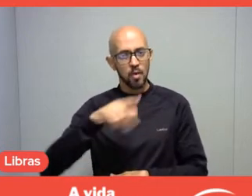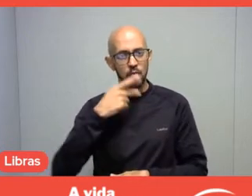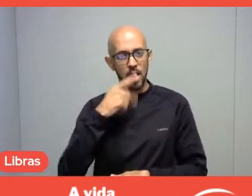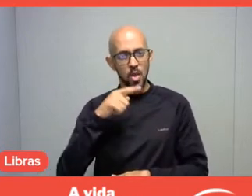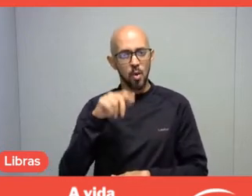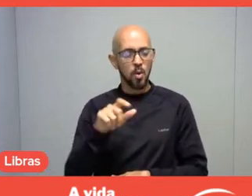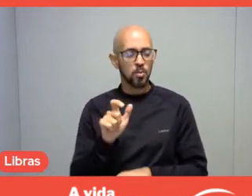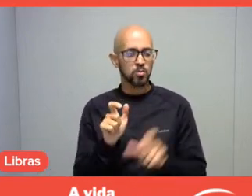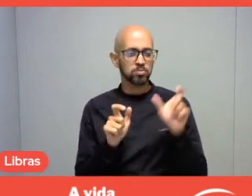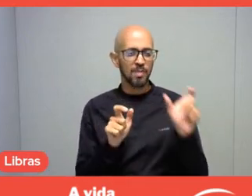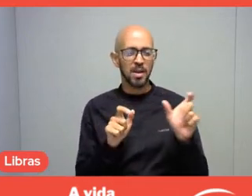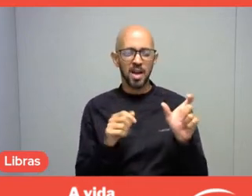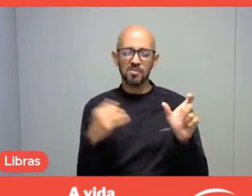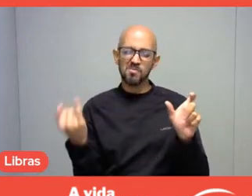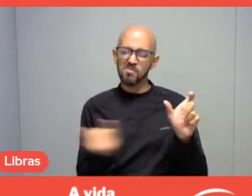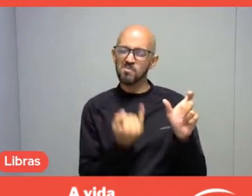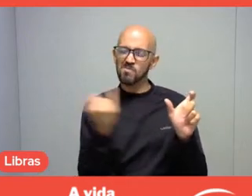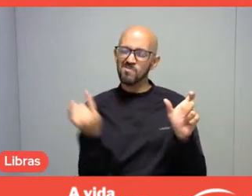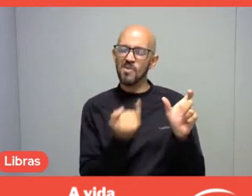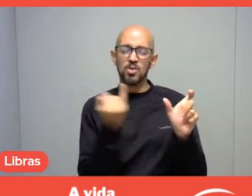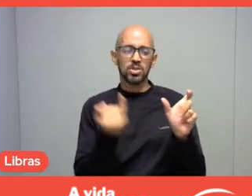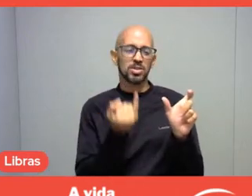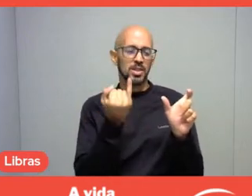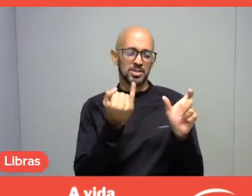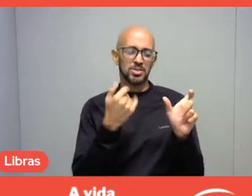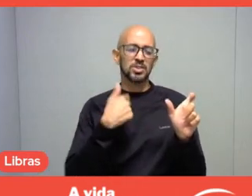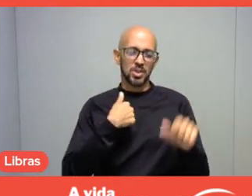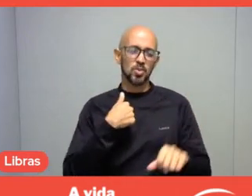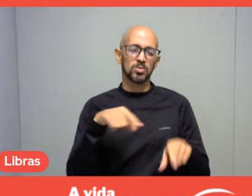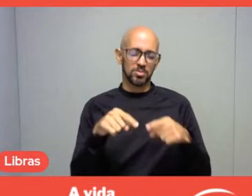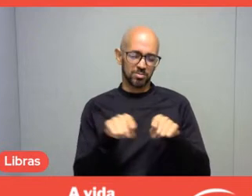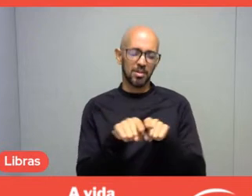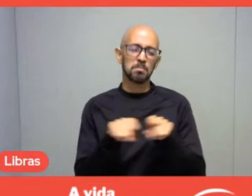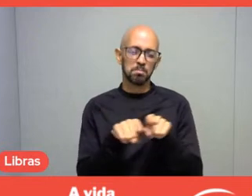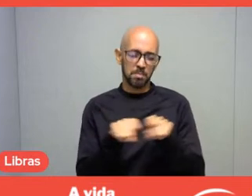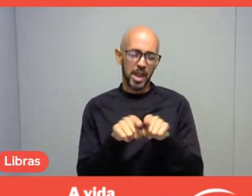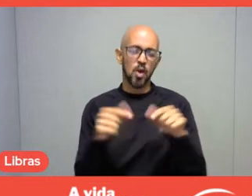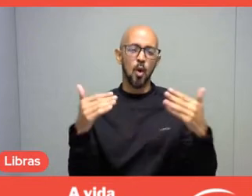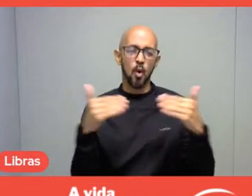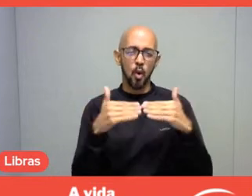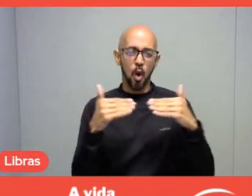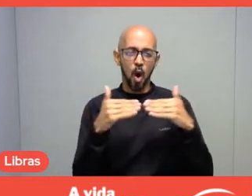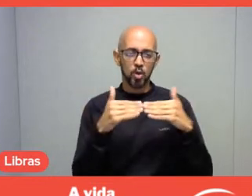and very careful expression, and it is something that I also agree on with him, as sensitizers of people.